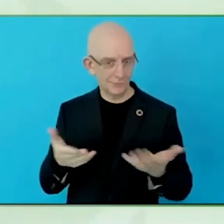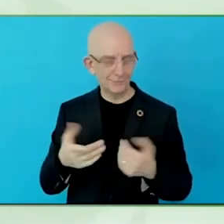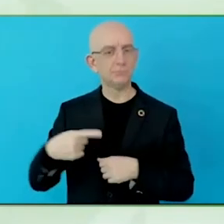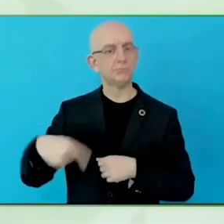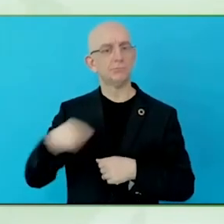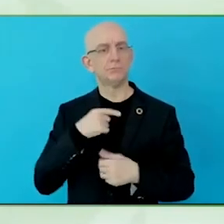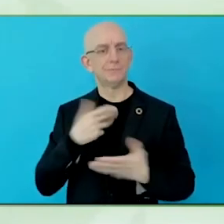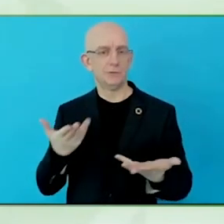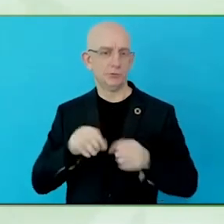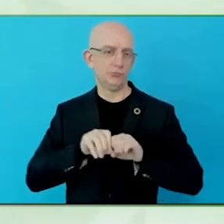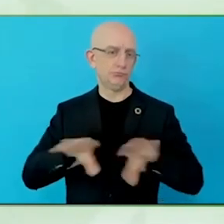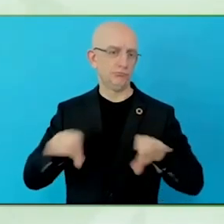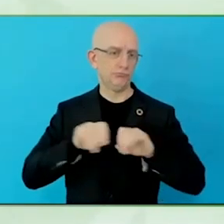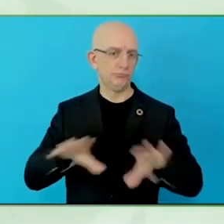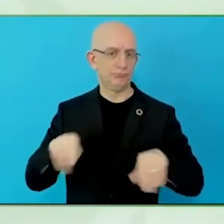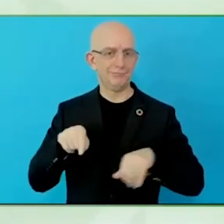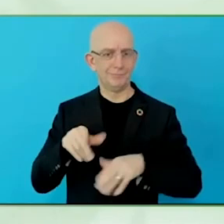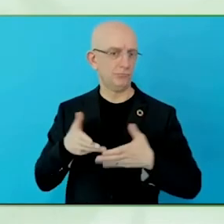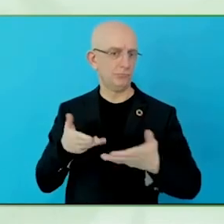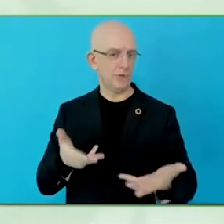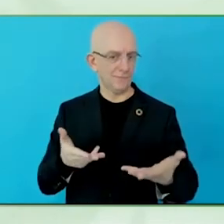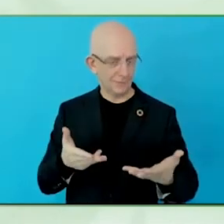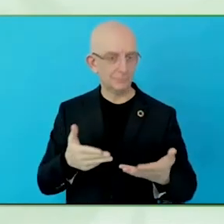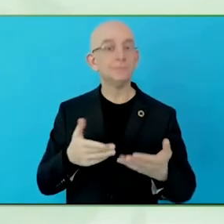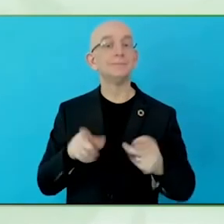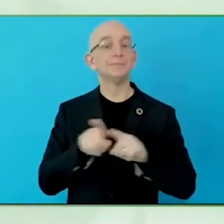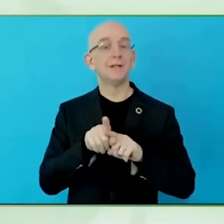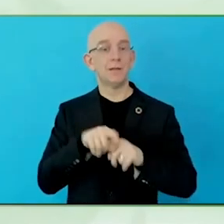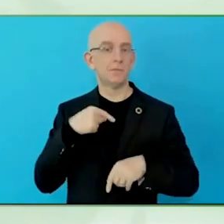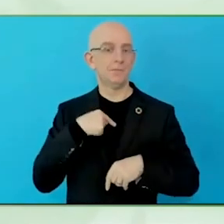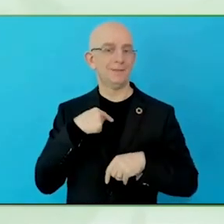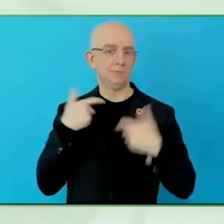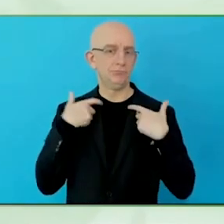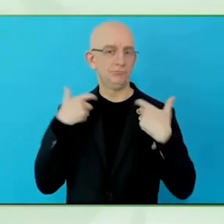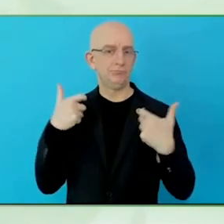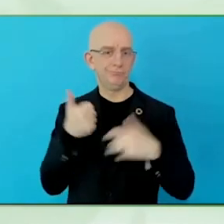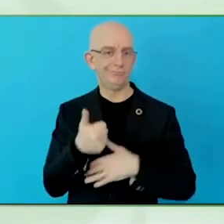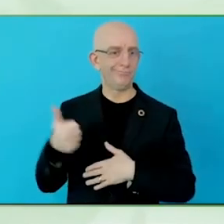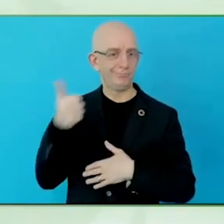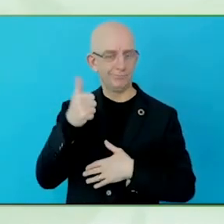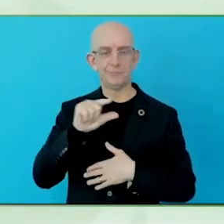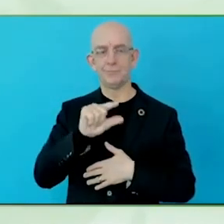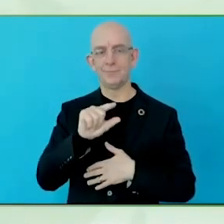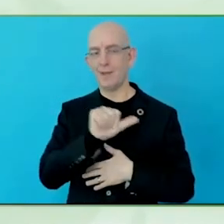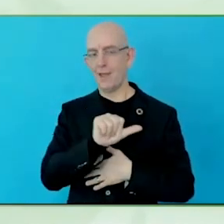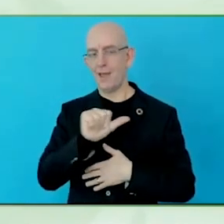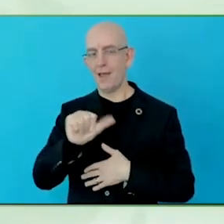We are here also because we are part of the editorial board of the global report that we are going to discuss now.